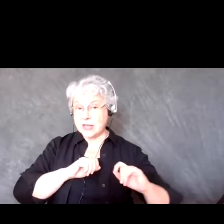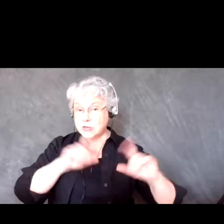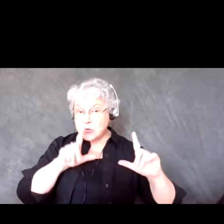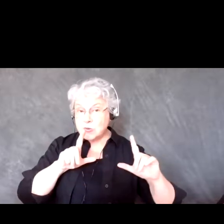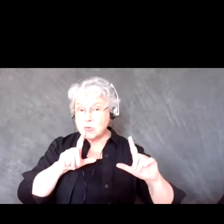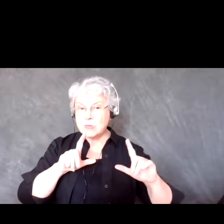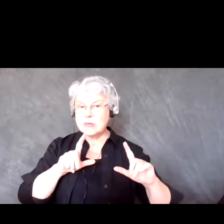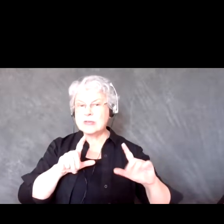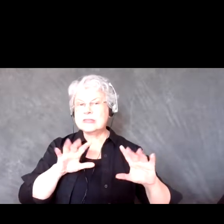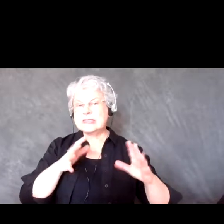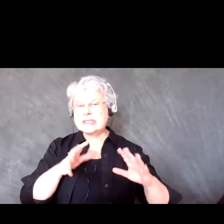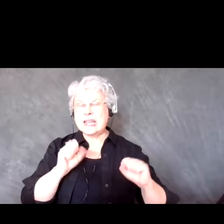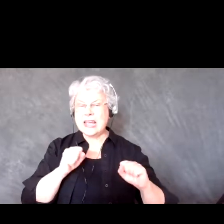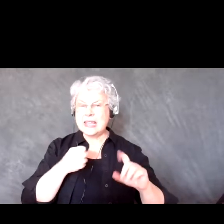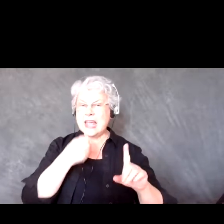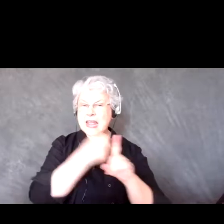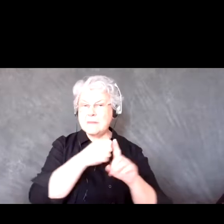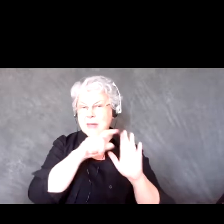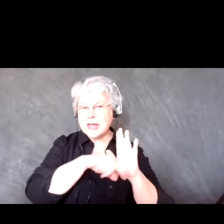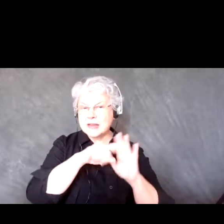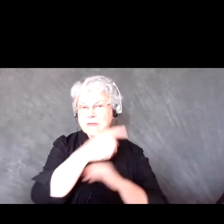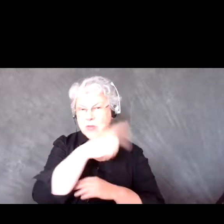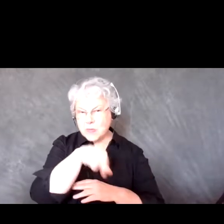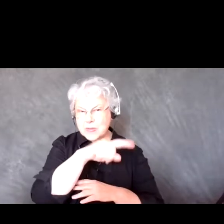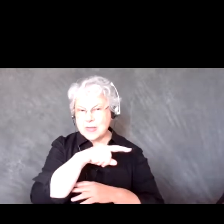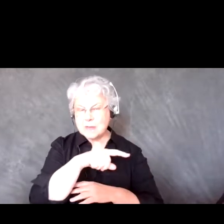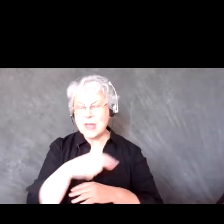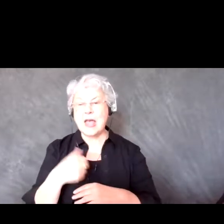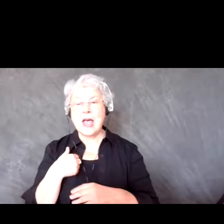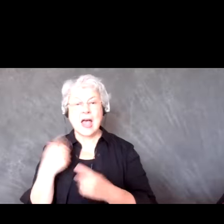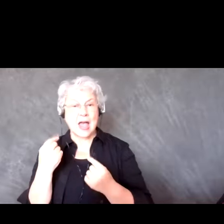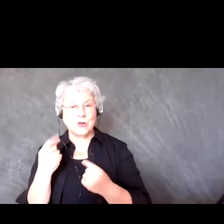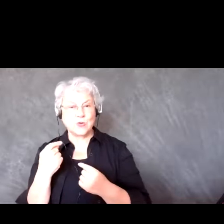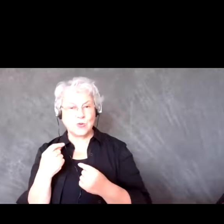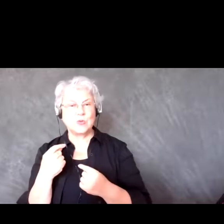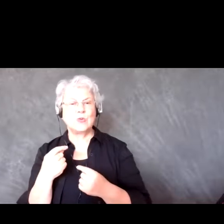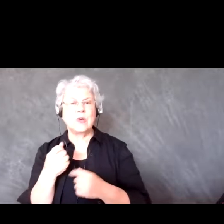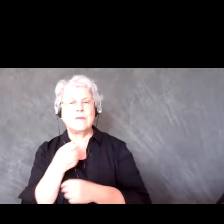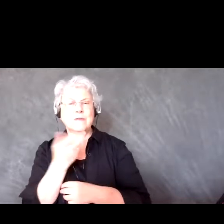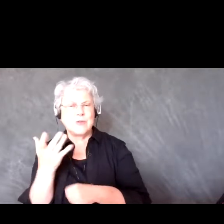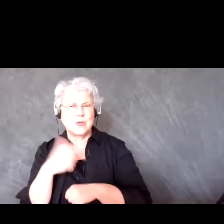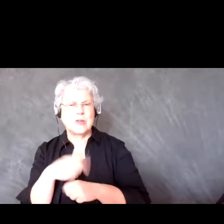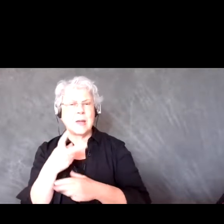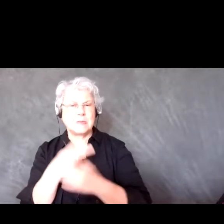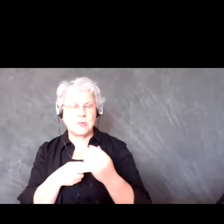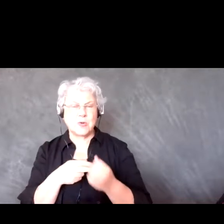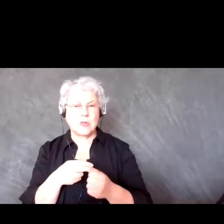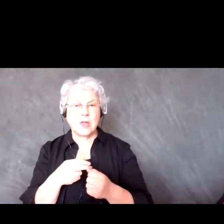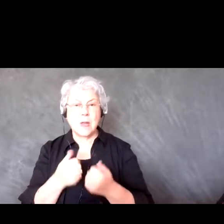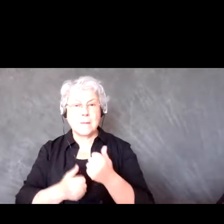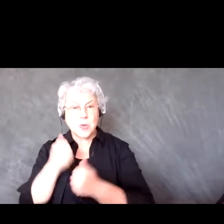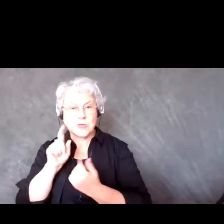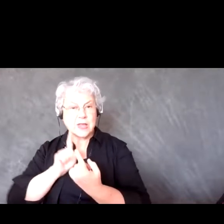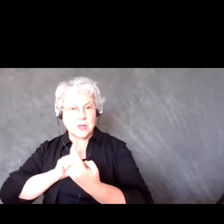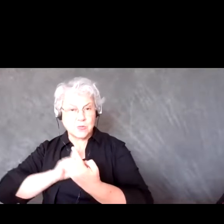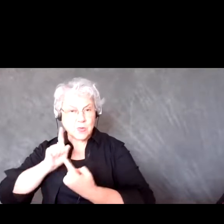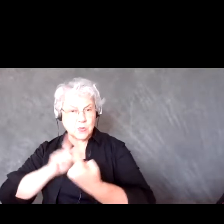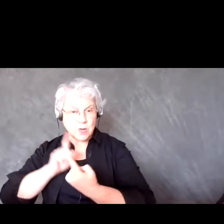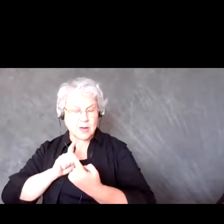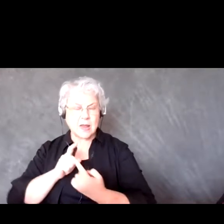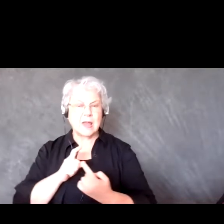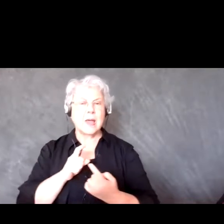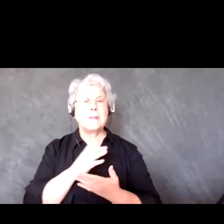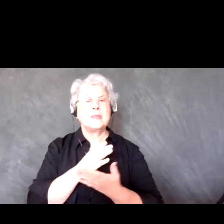in person sessions lately where we've had a few people Zoom in. It's just being really aware